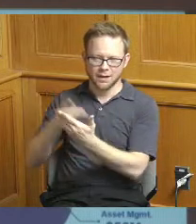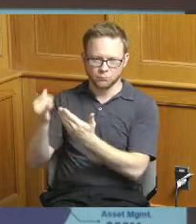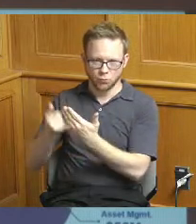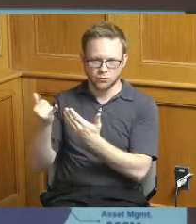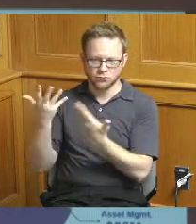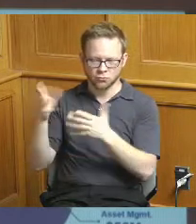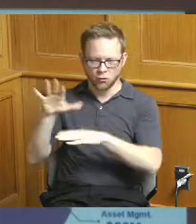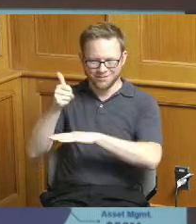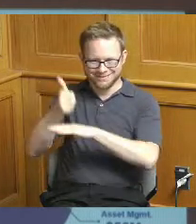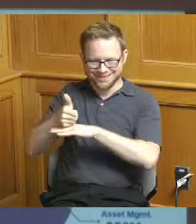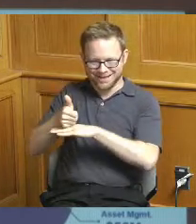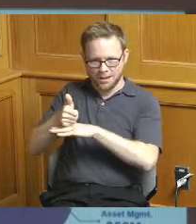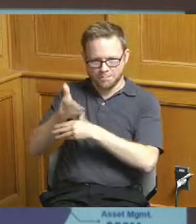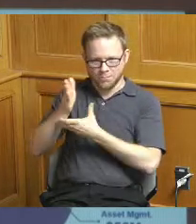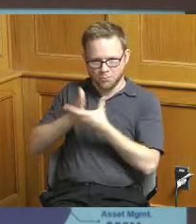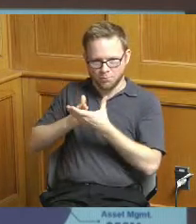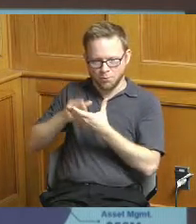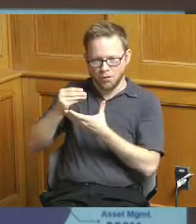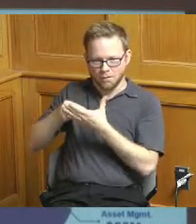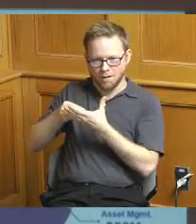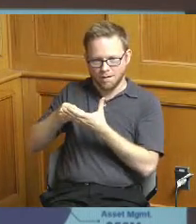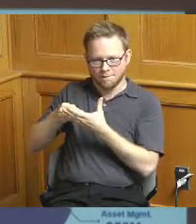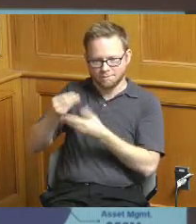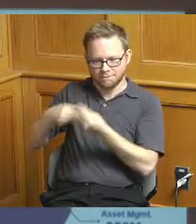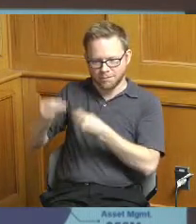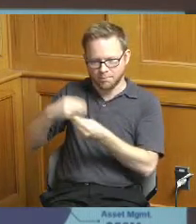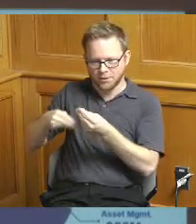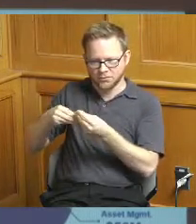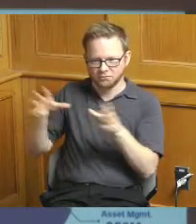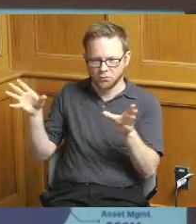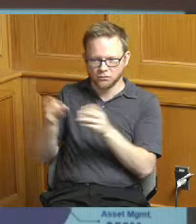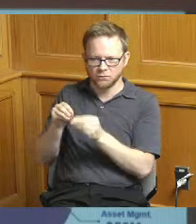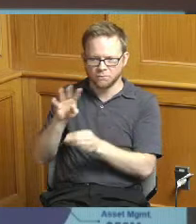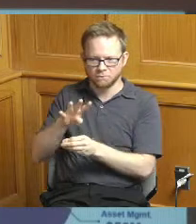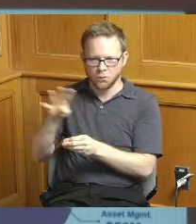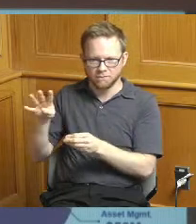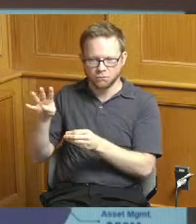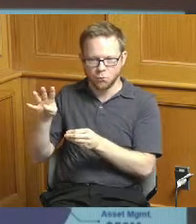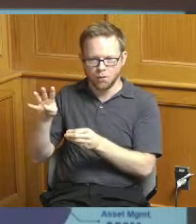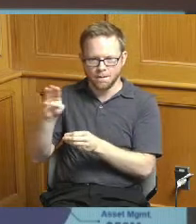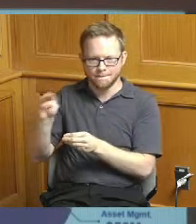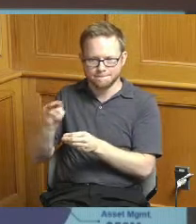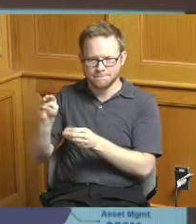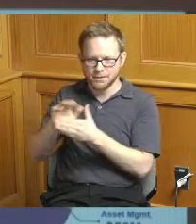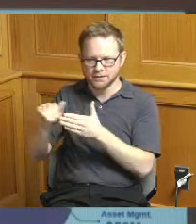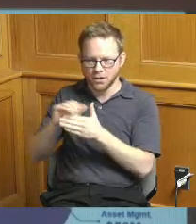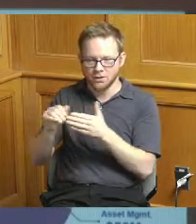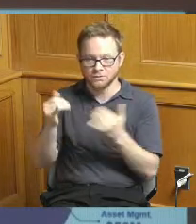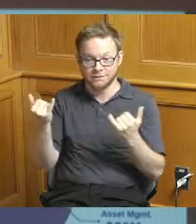for about 44 million dollars today we have already had brought to you construction